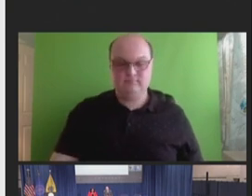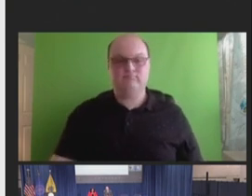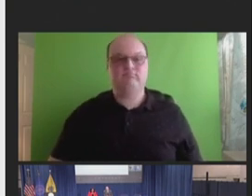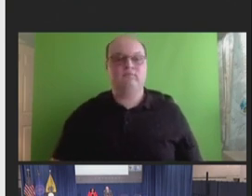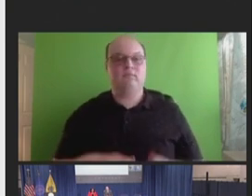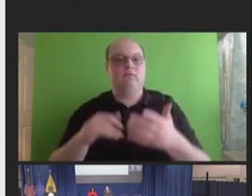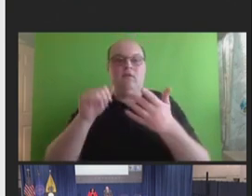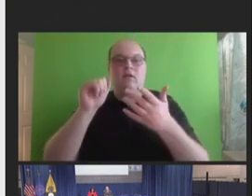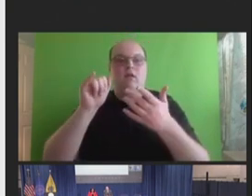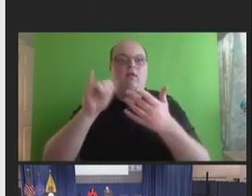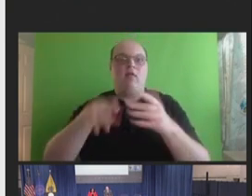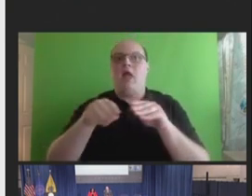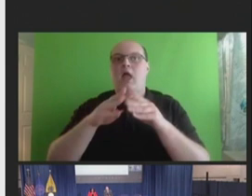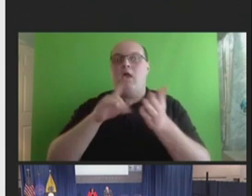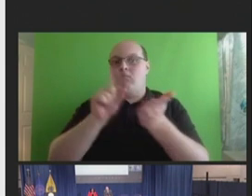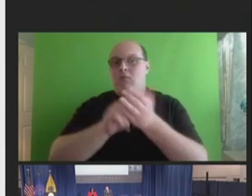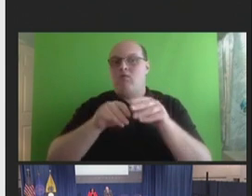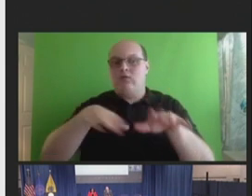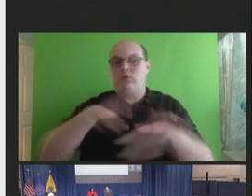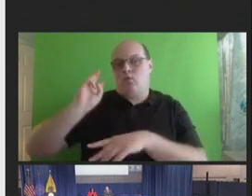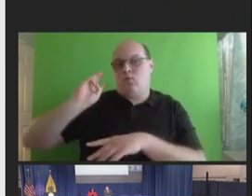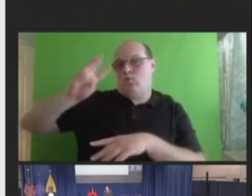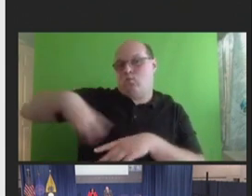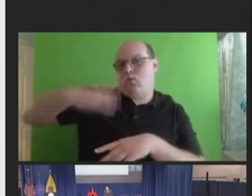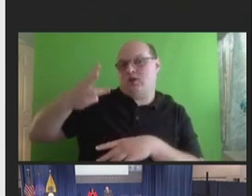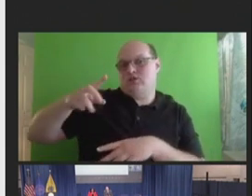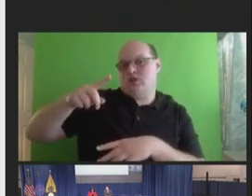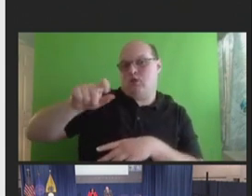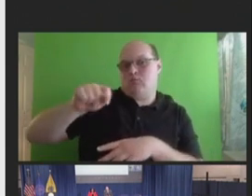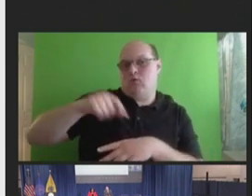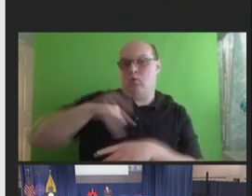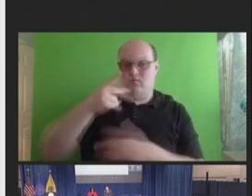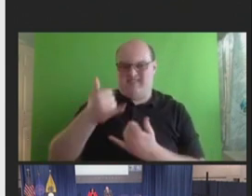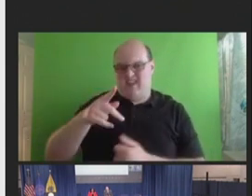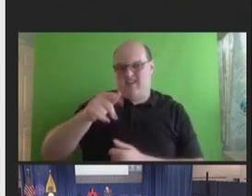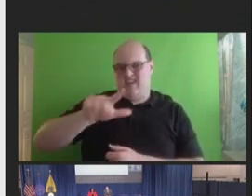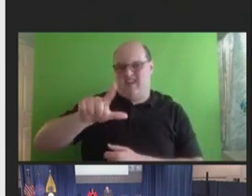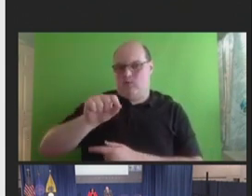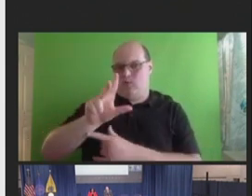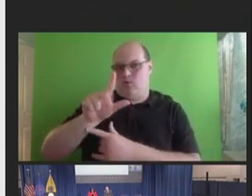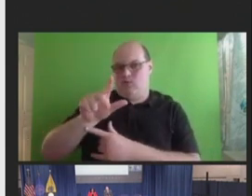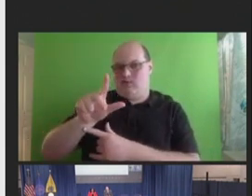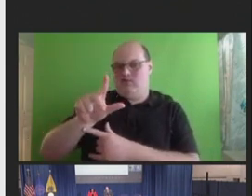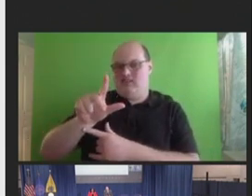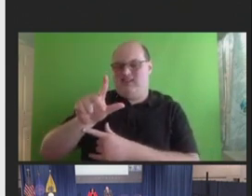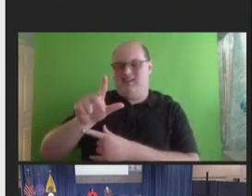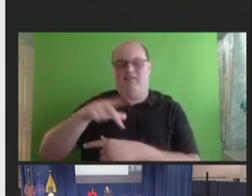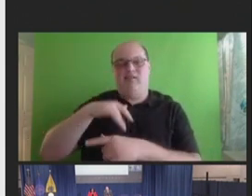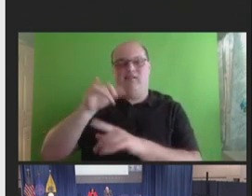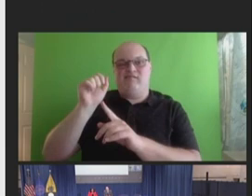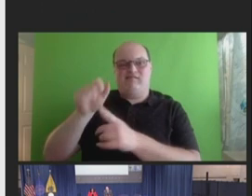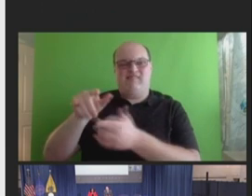in The Washington Post in April of this year on the 19th. And, you know, I'm going to take